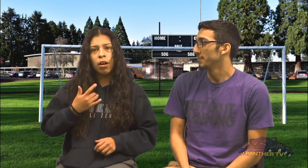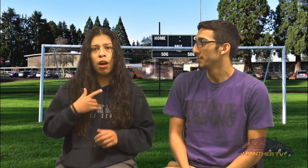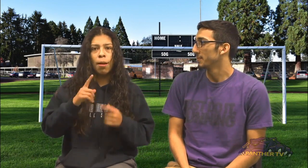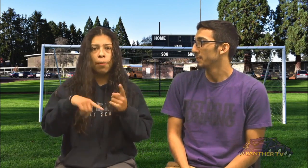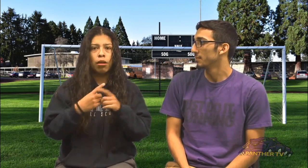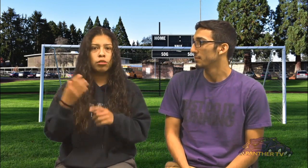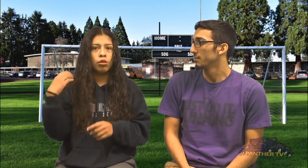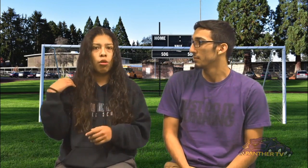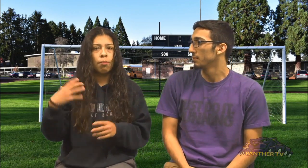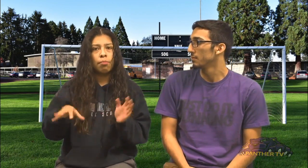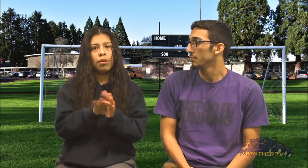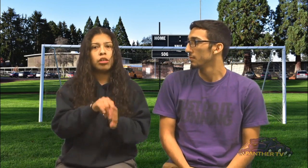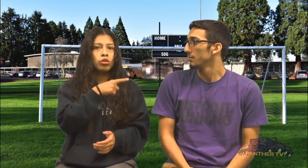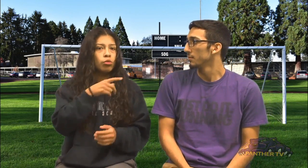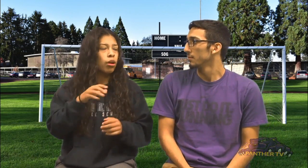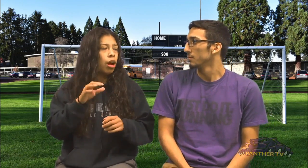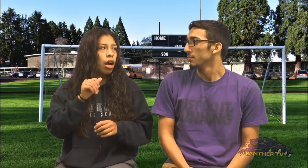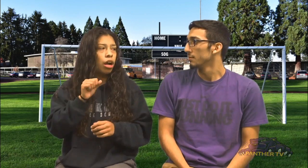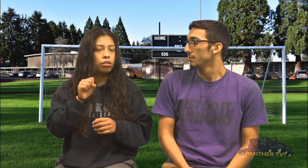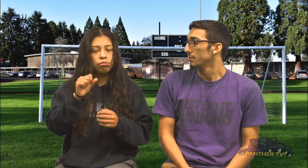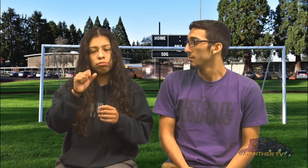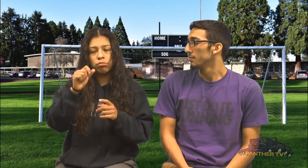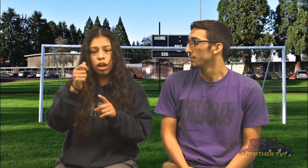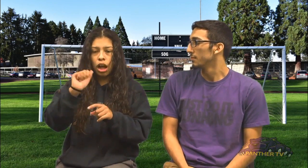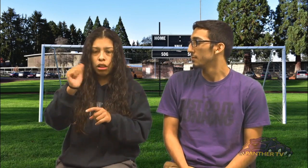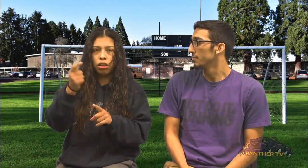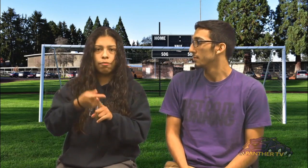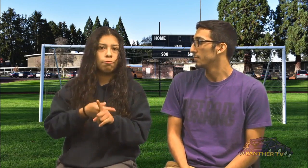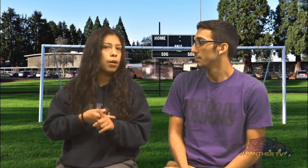How do you feel about your coach picking you as the Athlete of the Month?